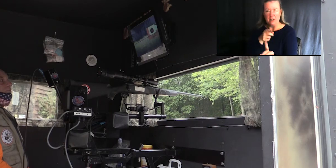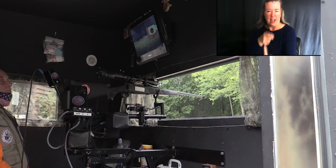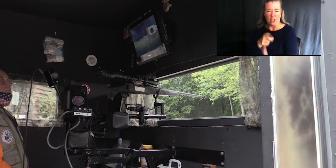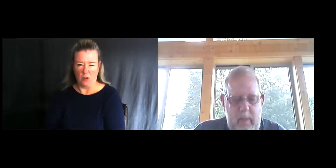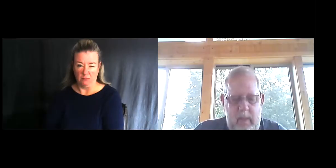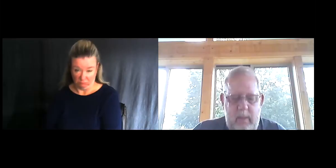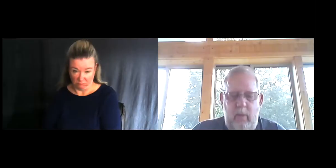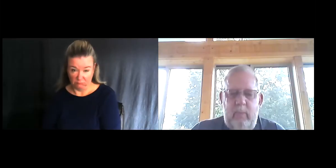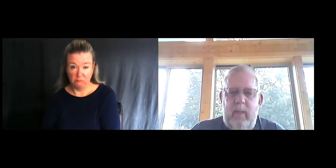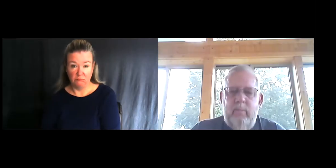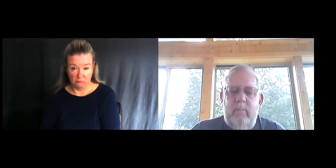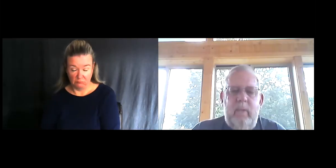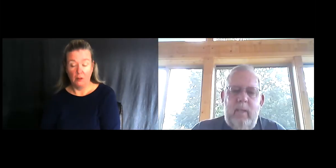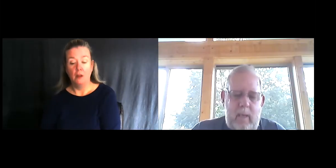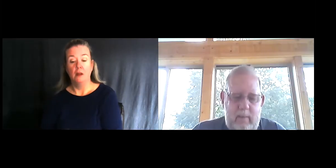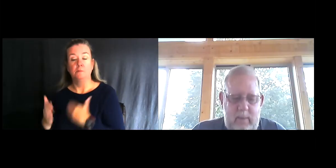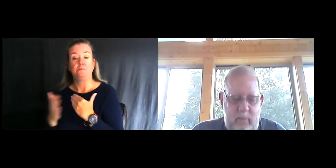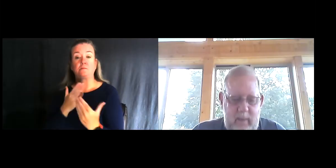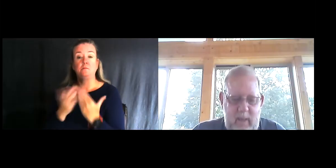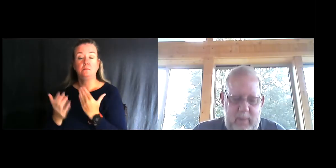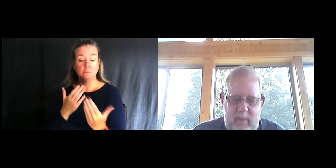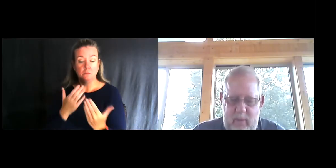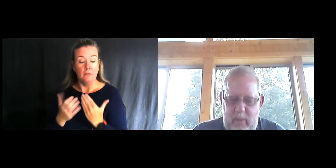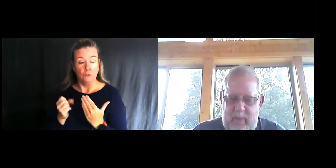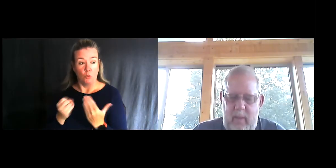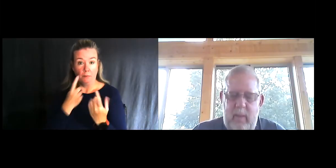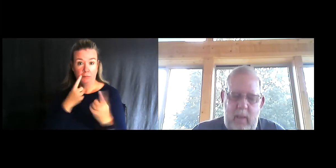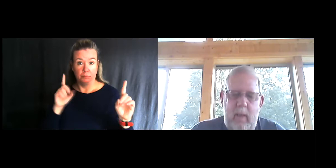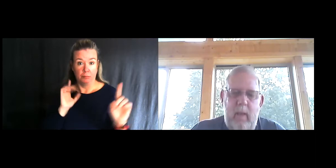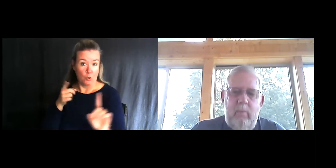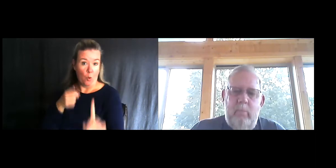So, anyways, we accomplished our goals there.